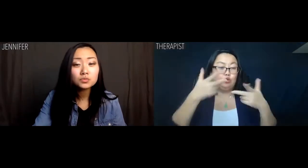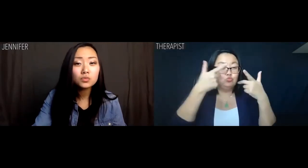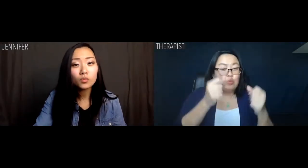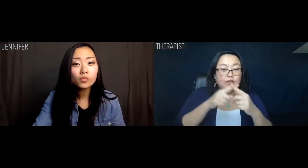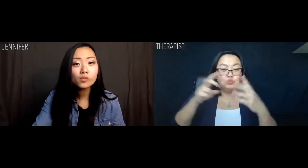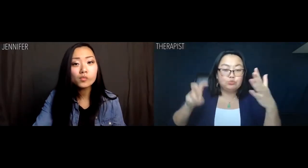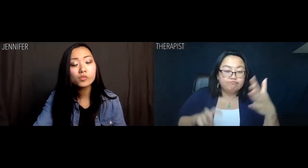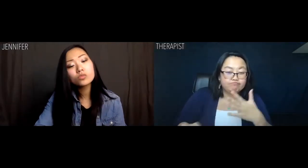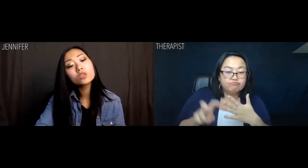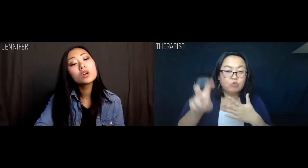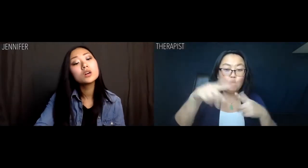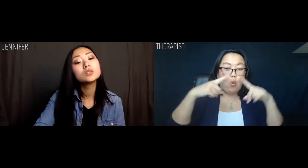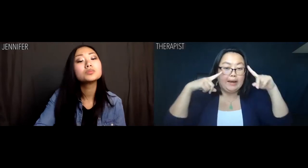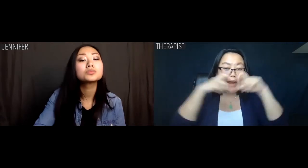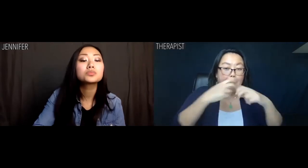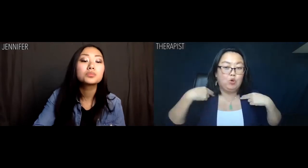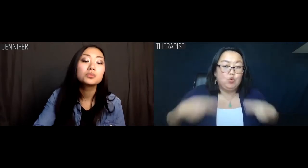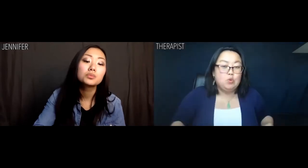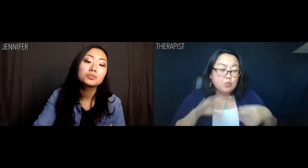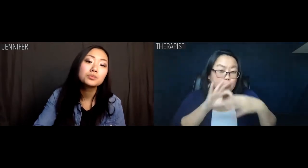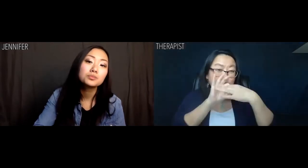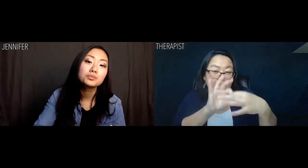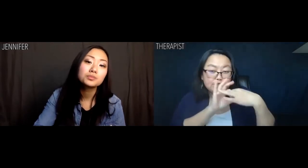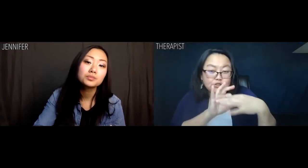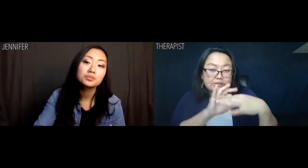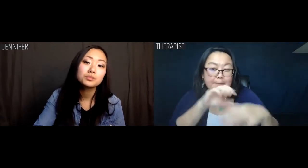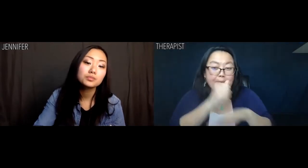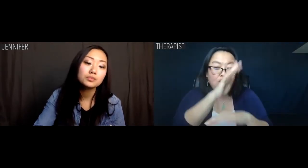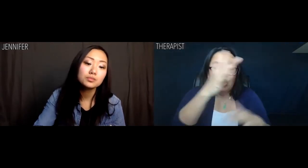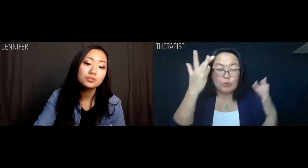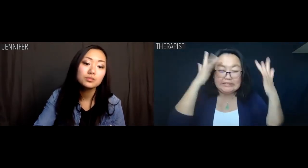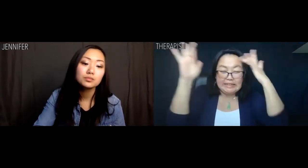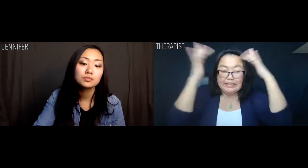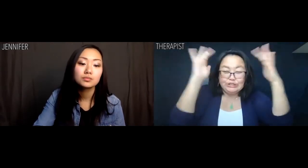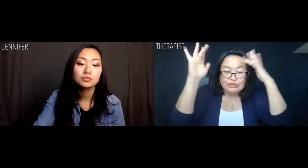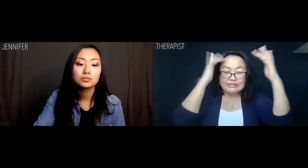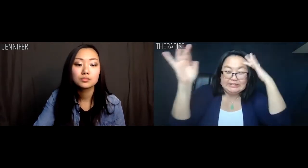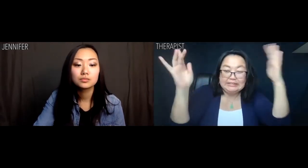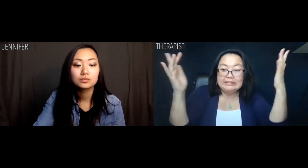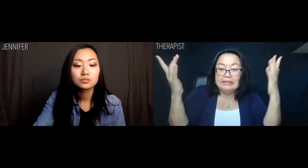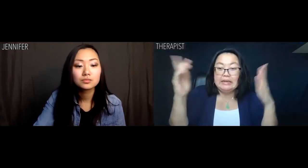you're trying to navigate complex human relationships using solely IQ,